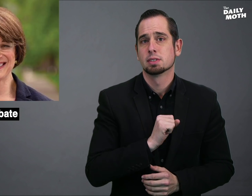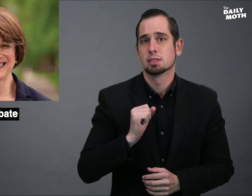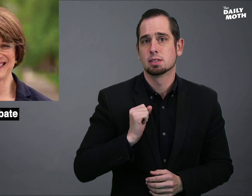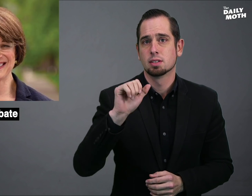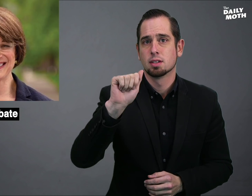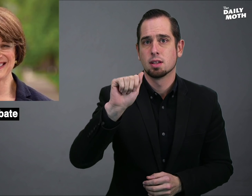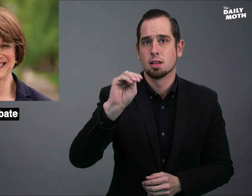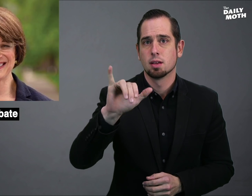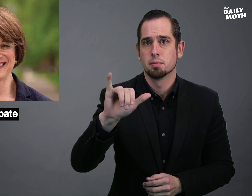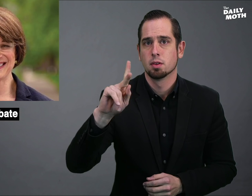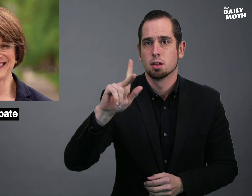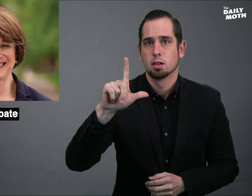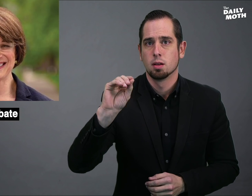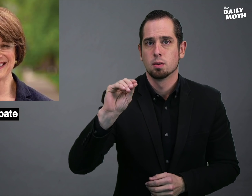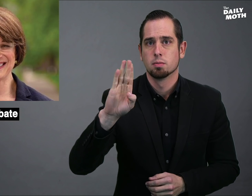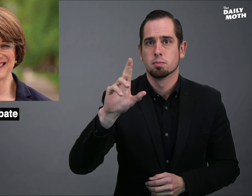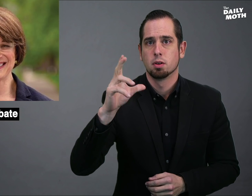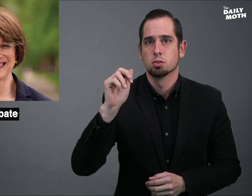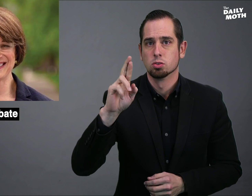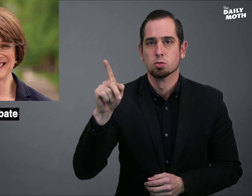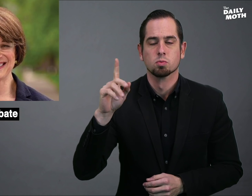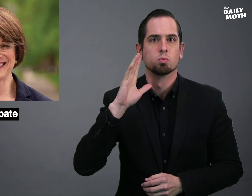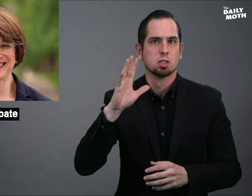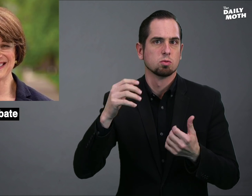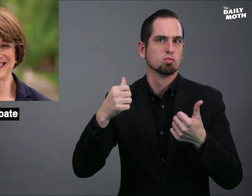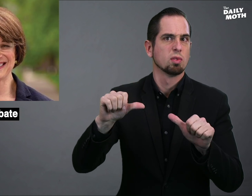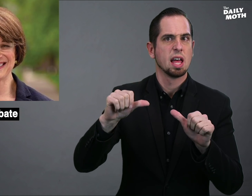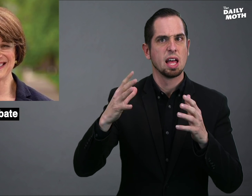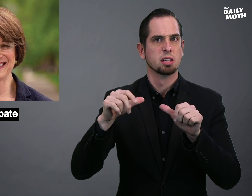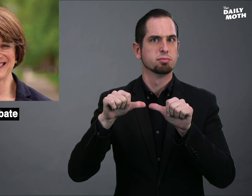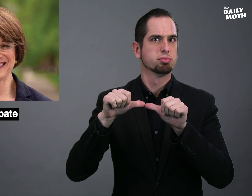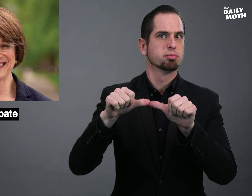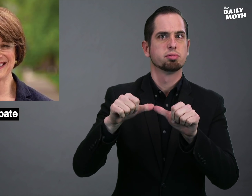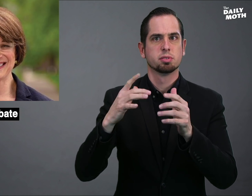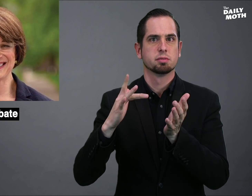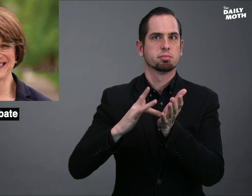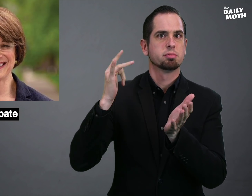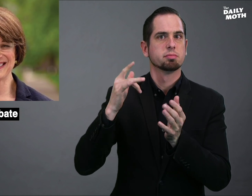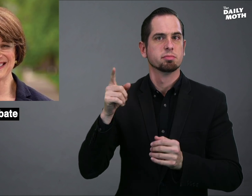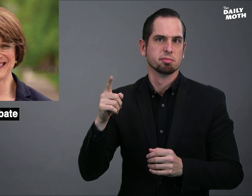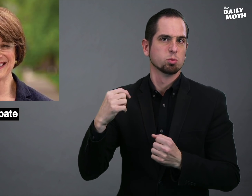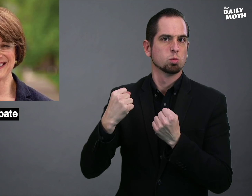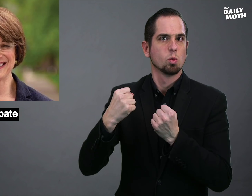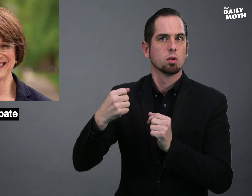Sen. Amy Klobuchar will seek to capitalize from